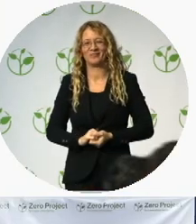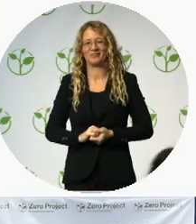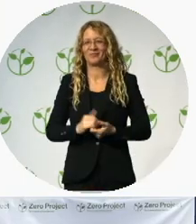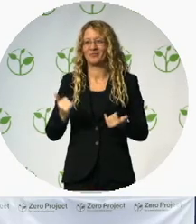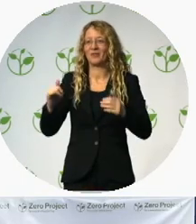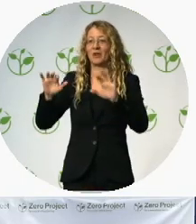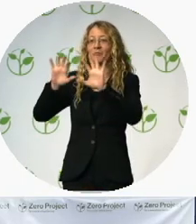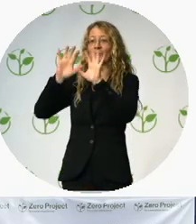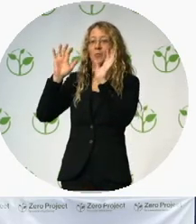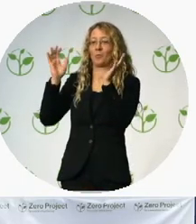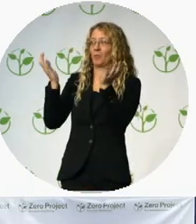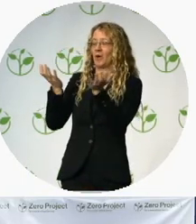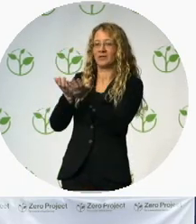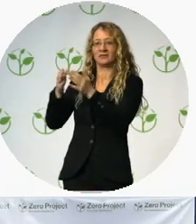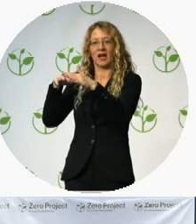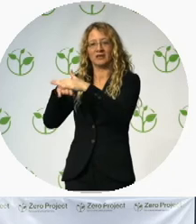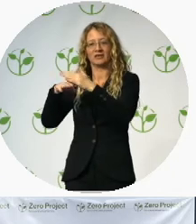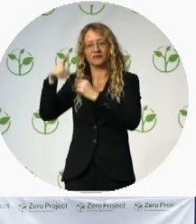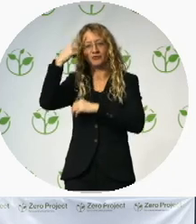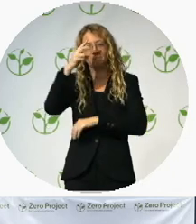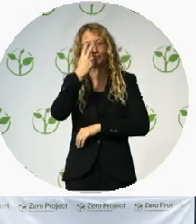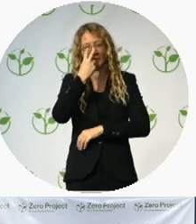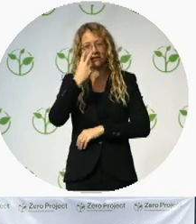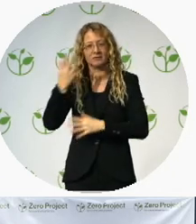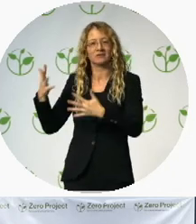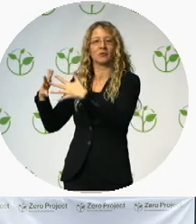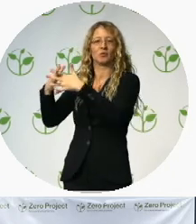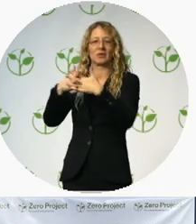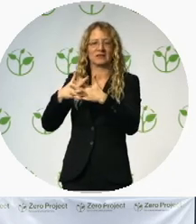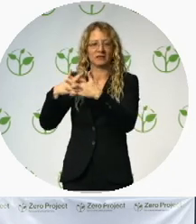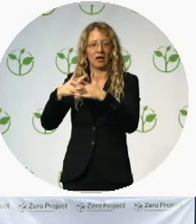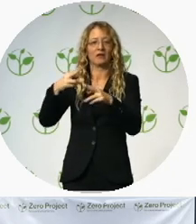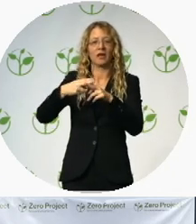World Access for the Blind is a non-profit organization located in California.